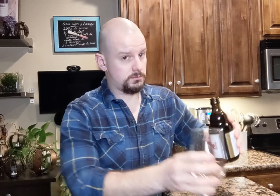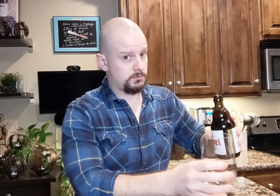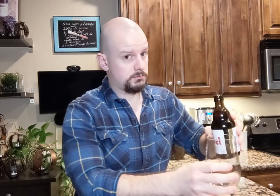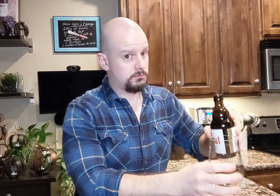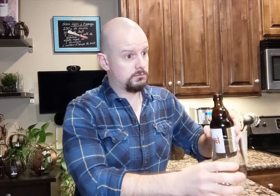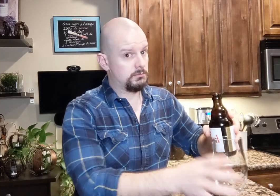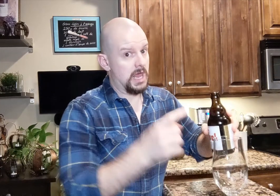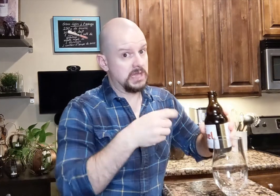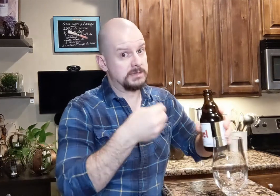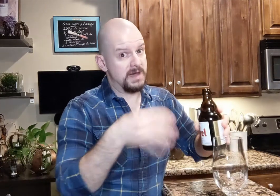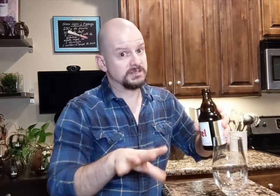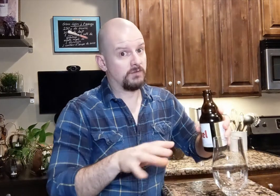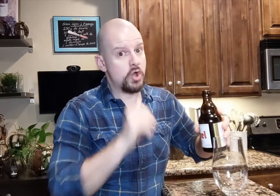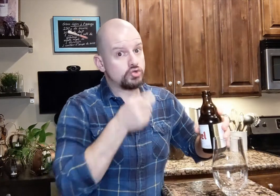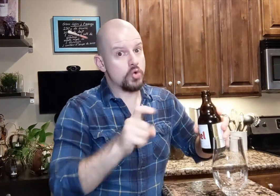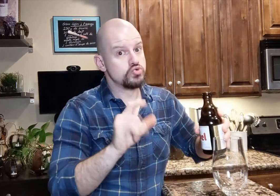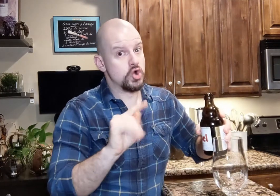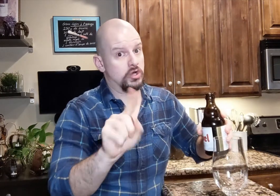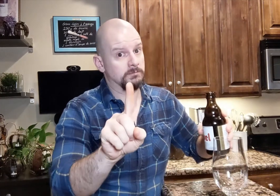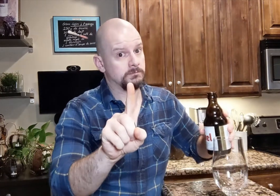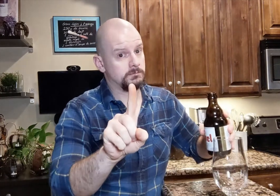It's expensive, don't ruin it!